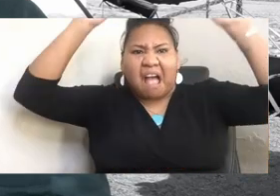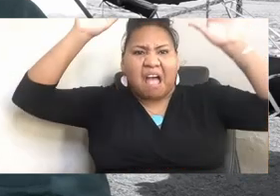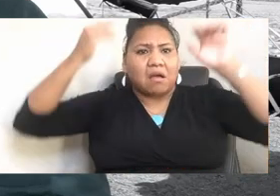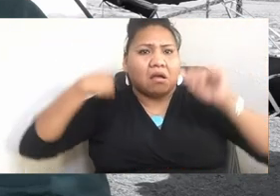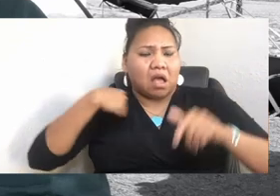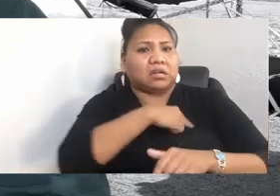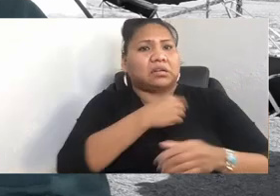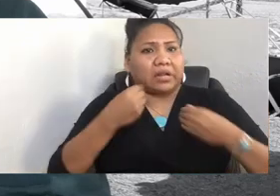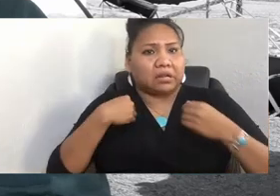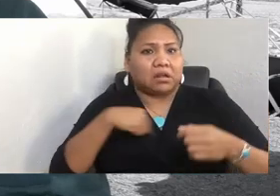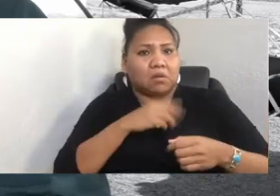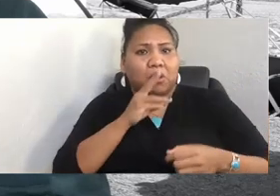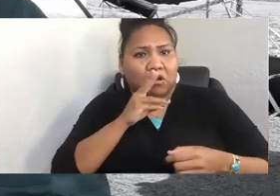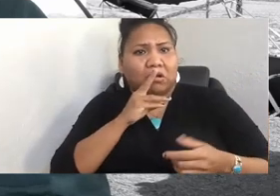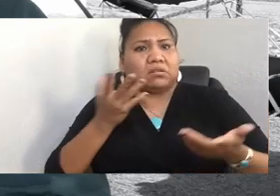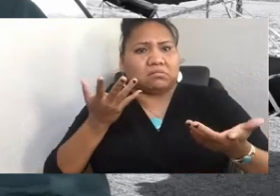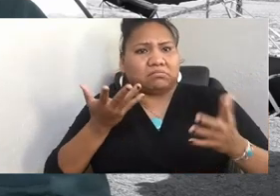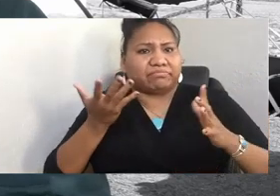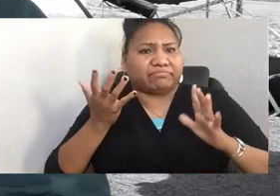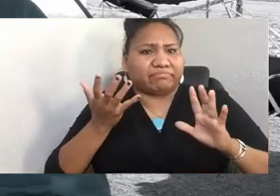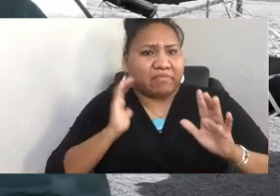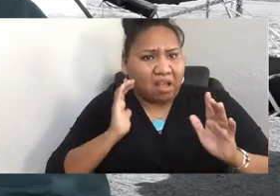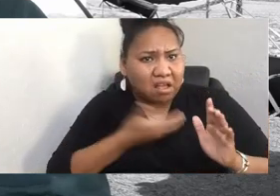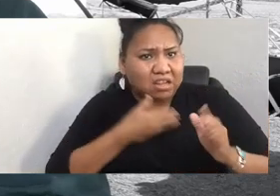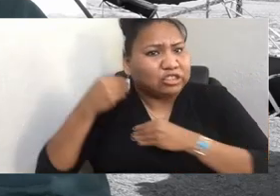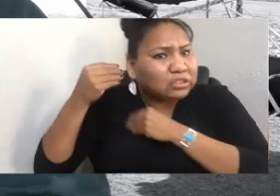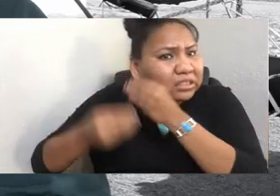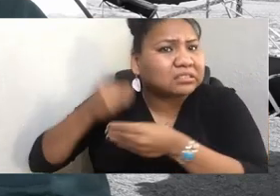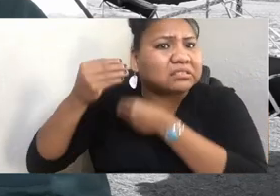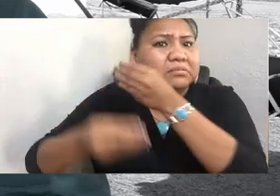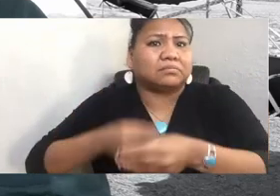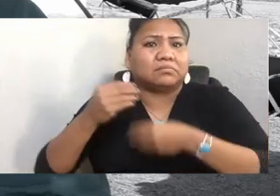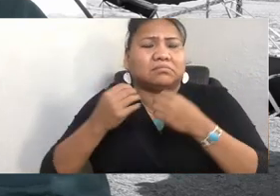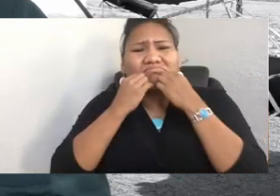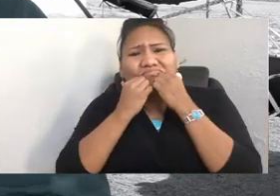So consequently, it makes it very sacred. But not sacred like in a sense of God or something.